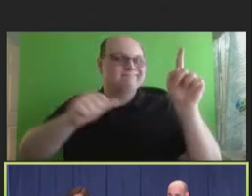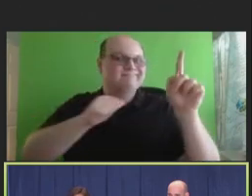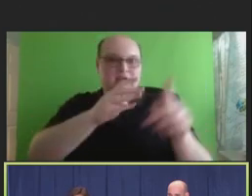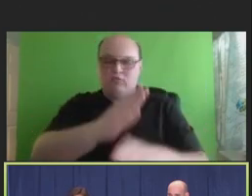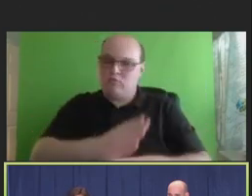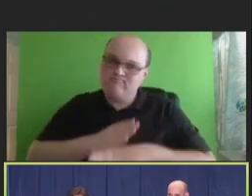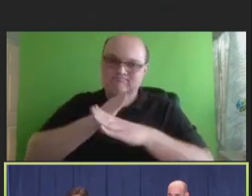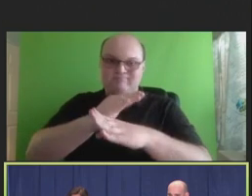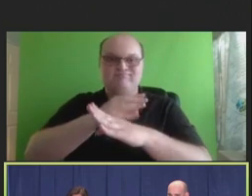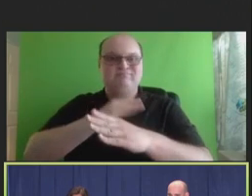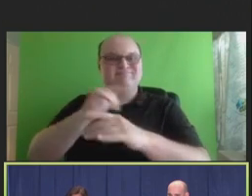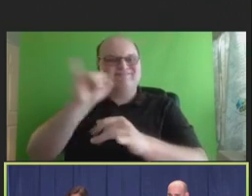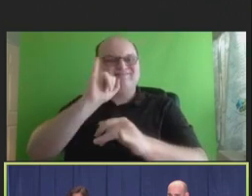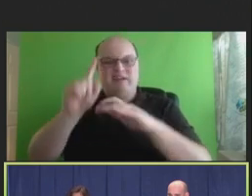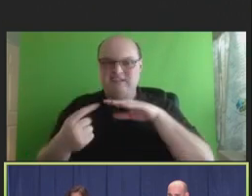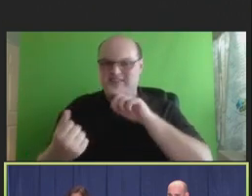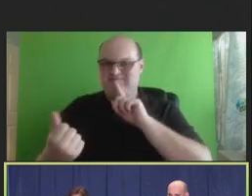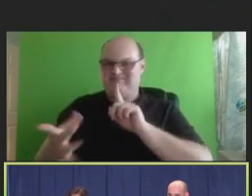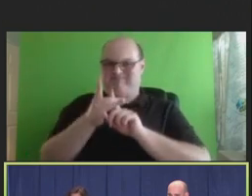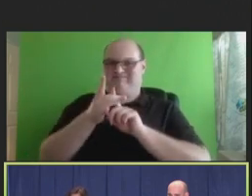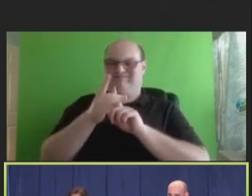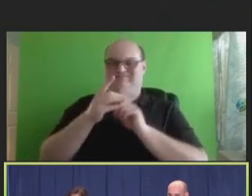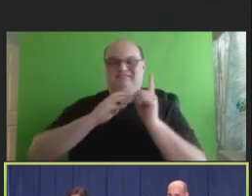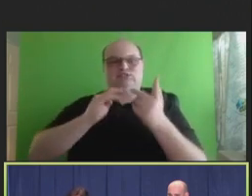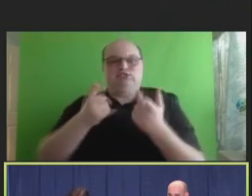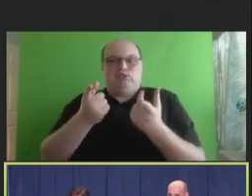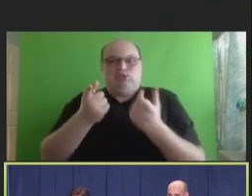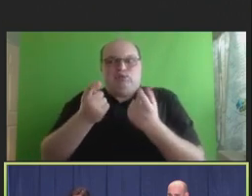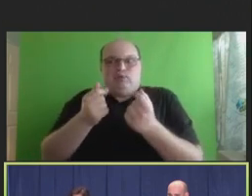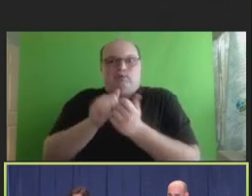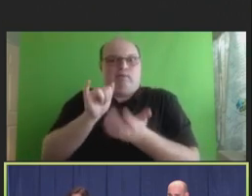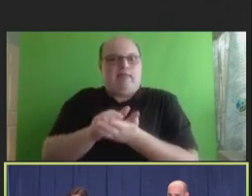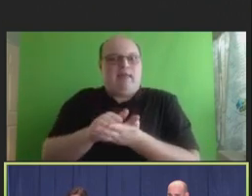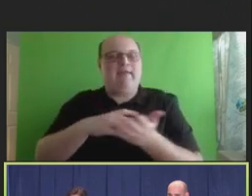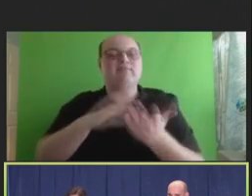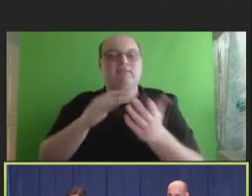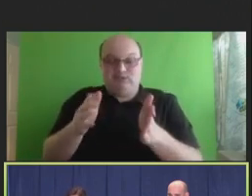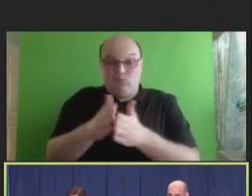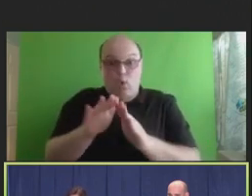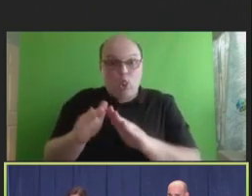infection. So, you know what are we doing in that space. Again, smaller community potentially